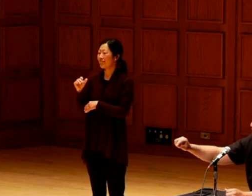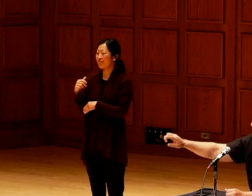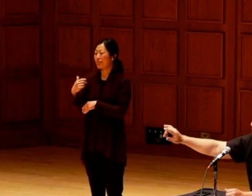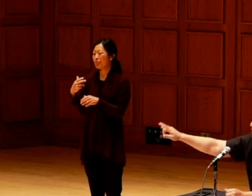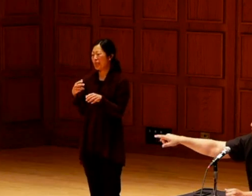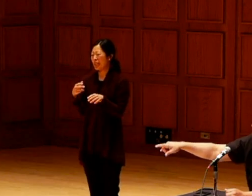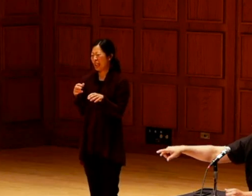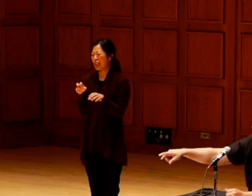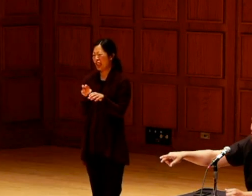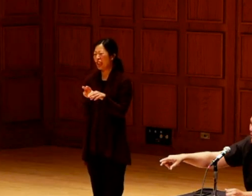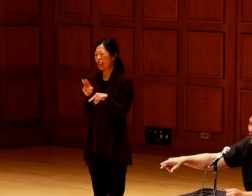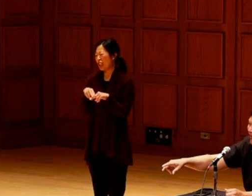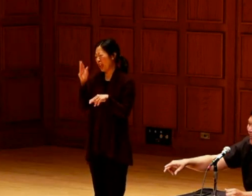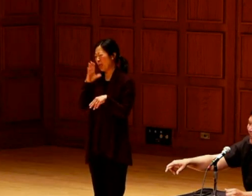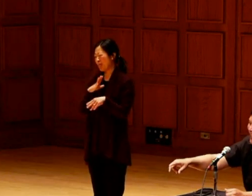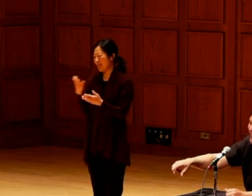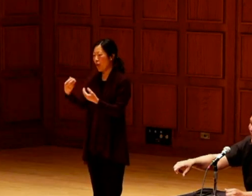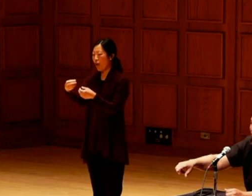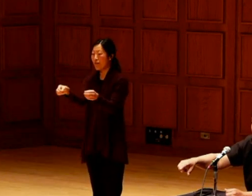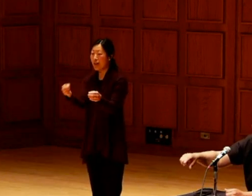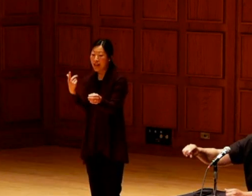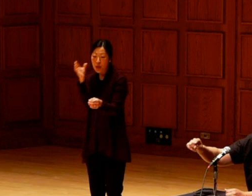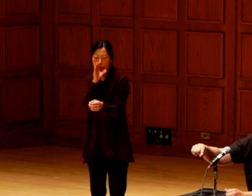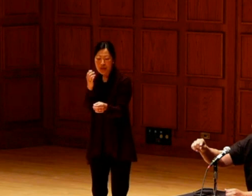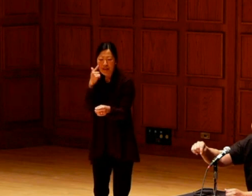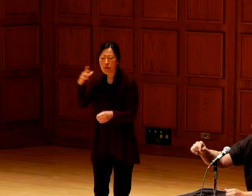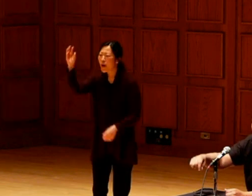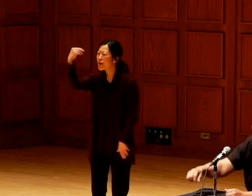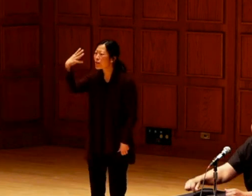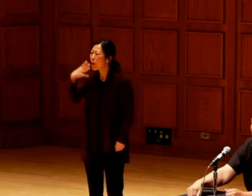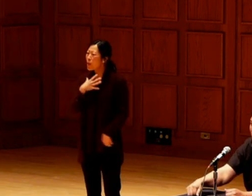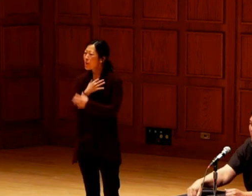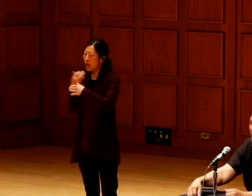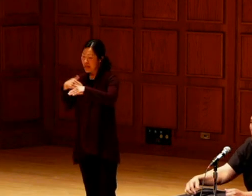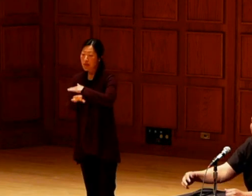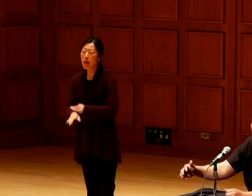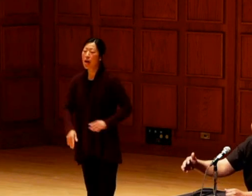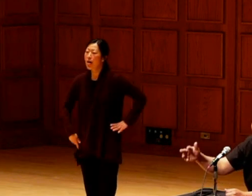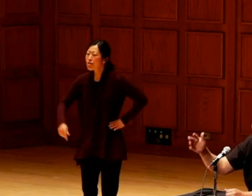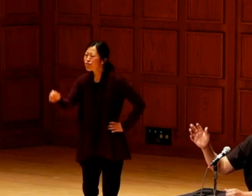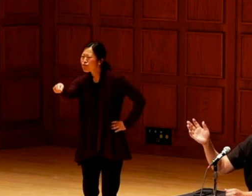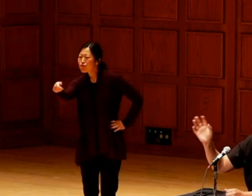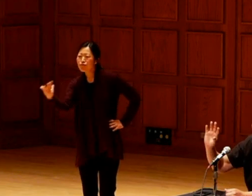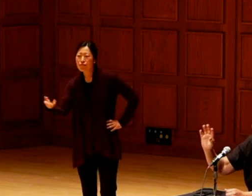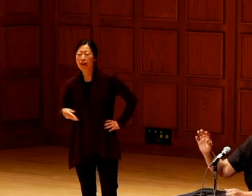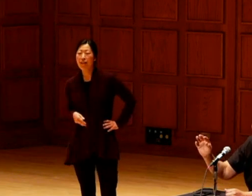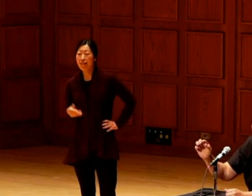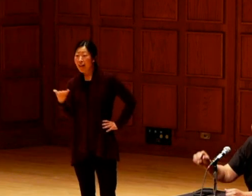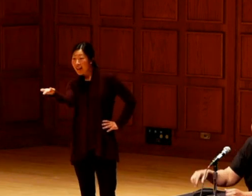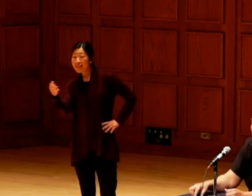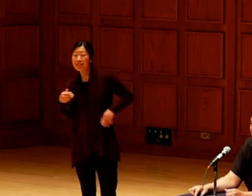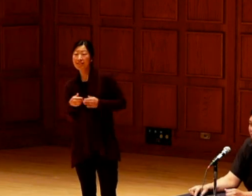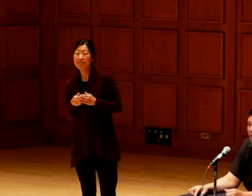The kids came into the chairman's office. They were looking for Solar Bear. They come in.